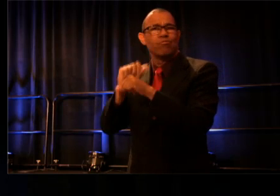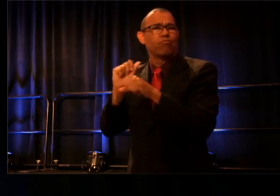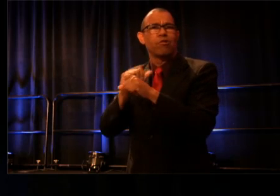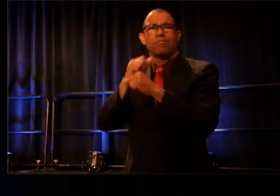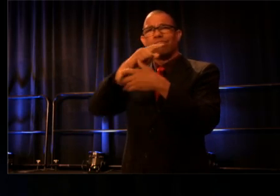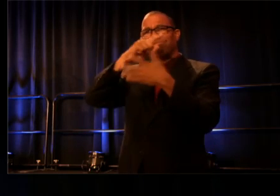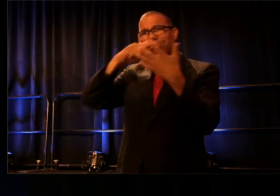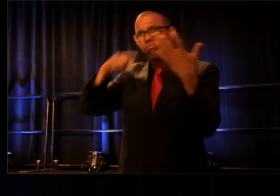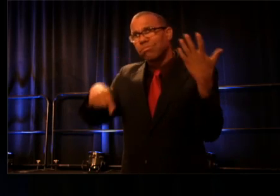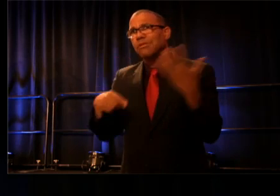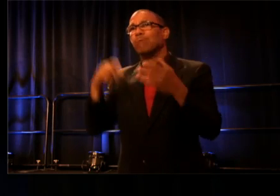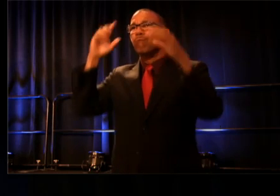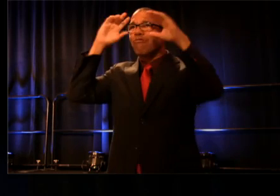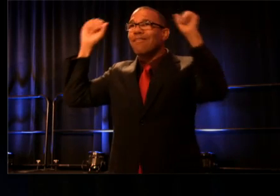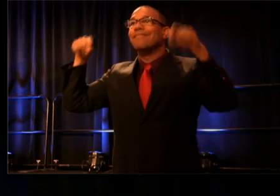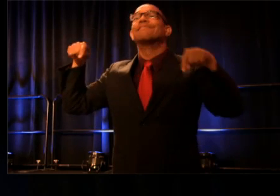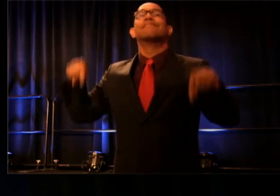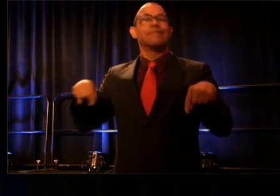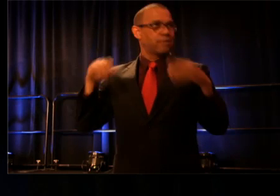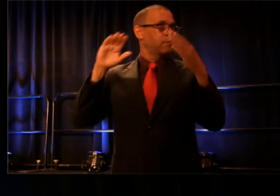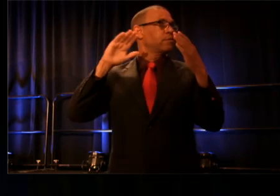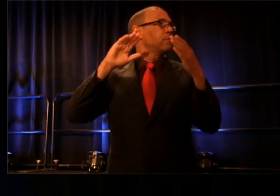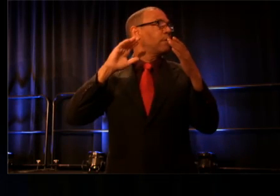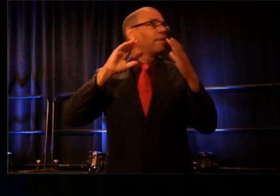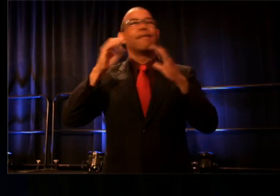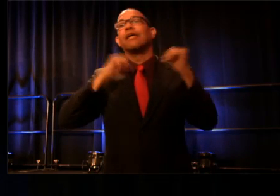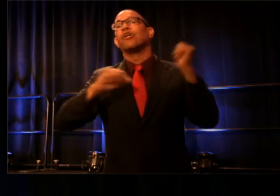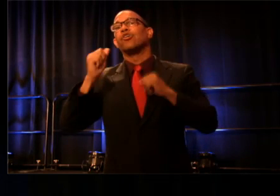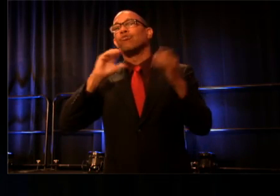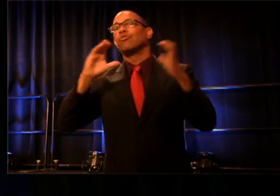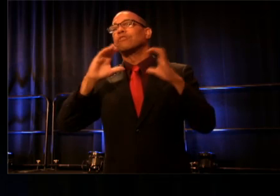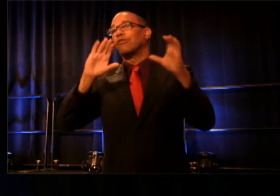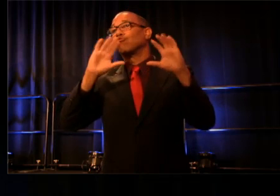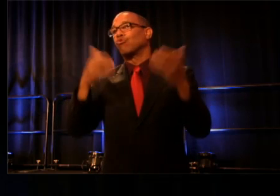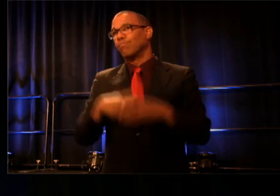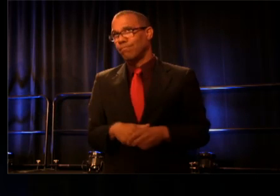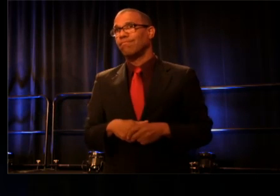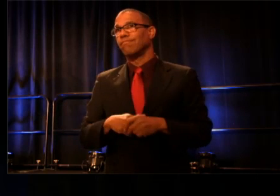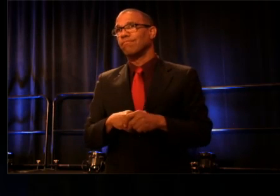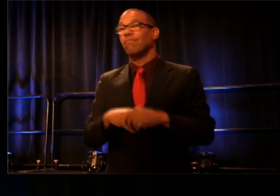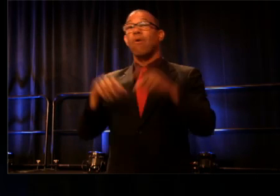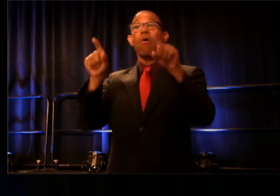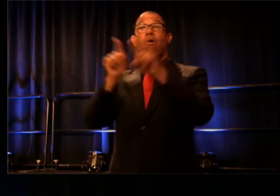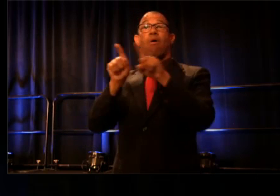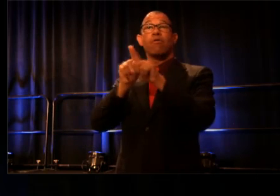as President of this theatre communications group. Finally, the Alan Schneider--